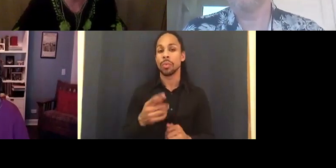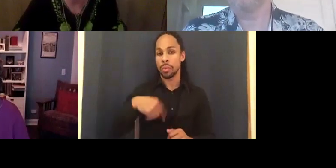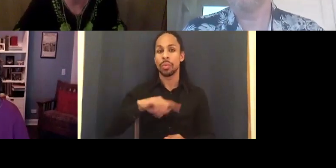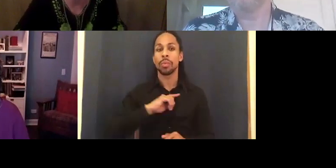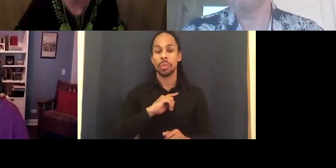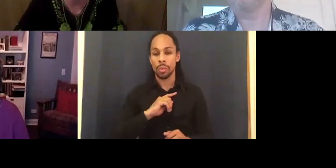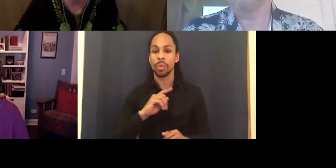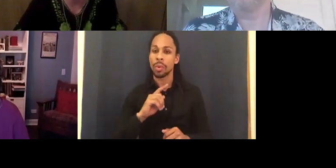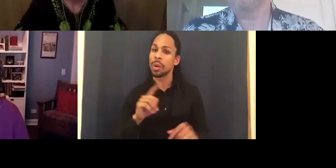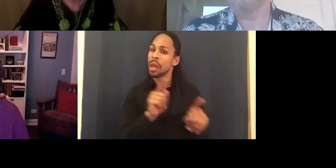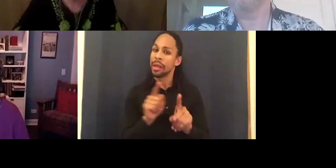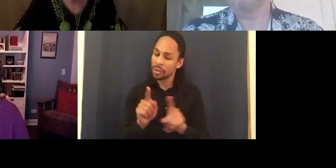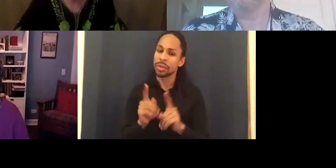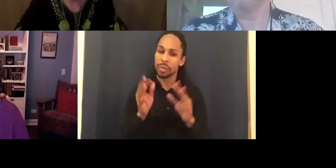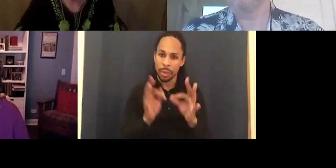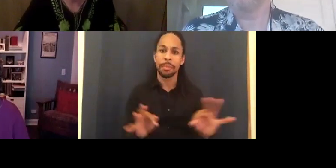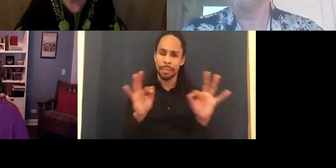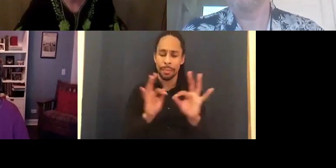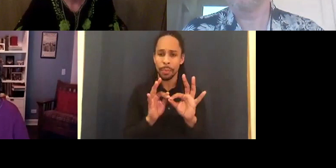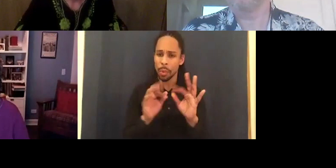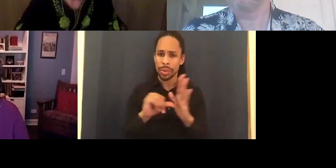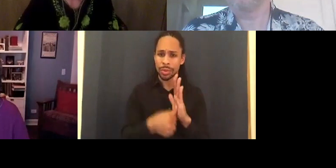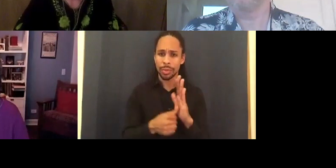of real disabled people and disabled writers even.